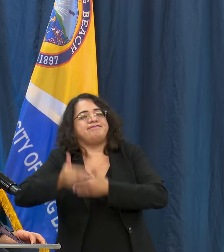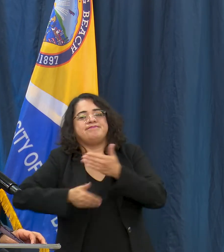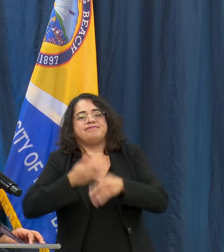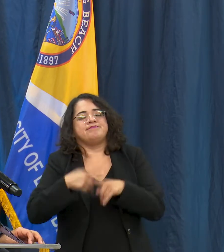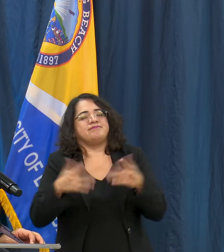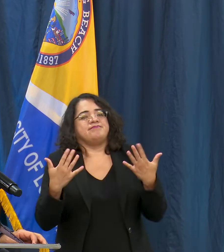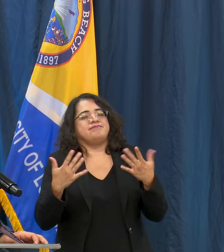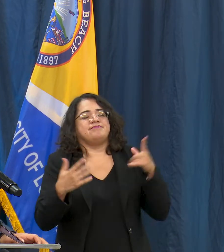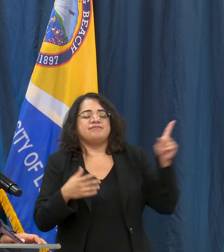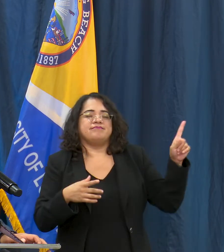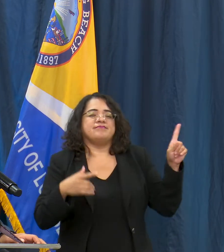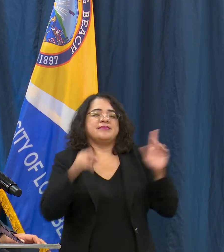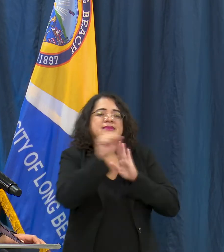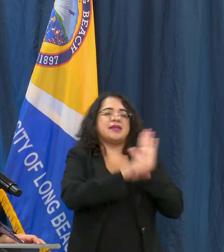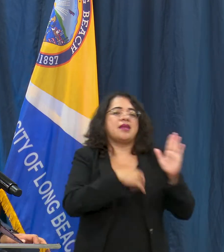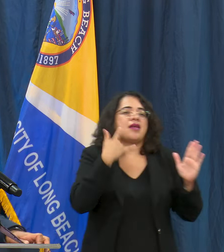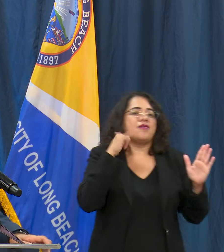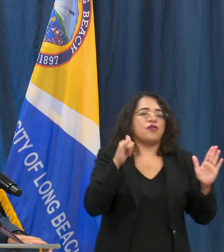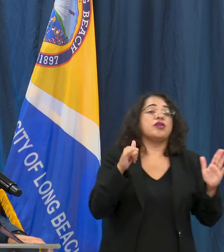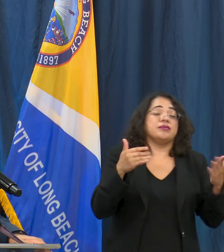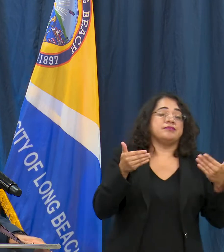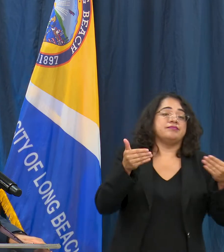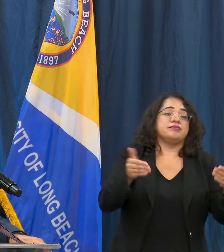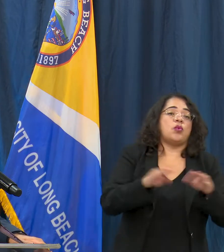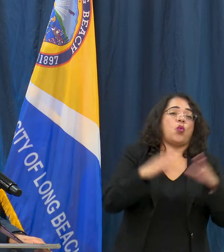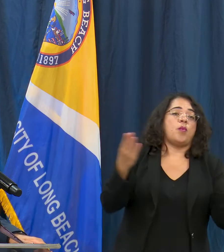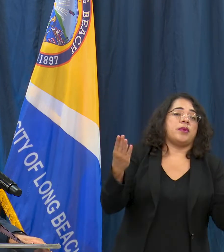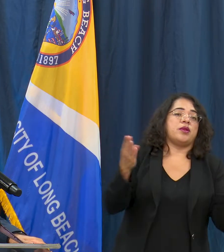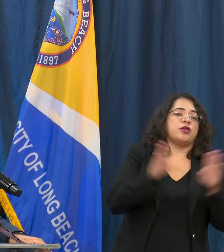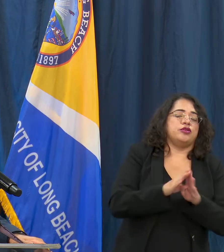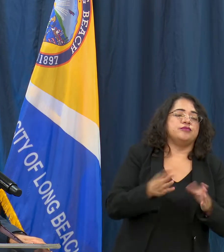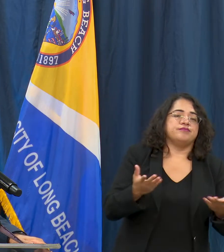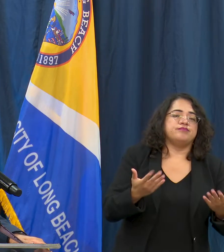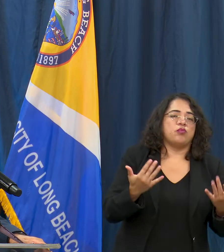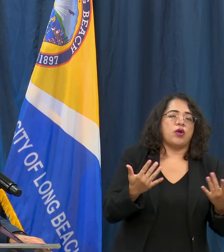make about when they reopen and so we're waiting on that final approval. Thank you